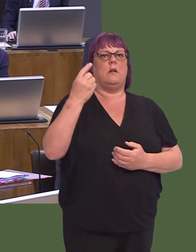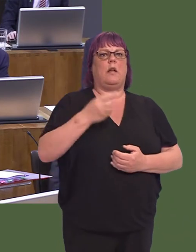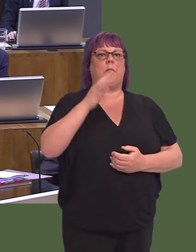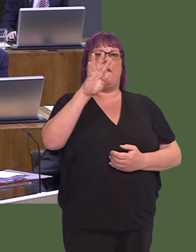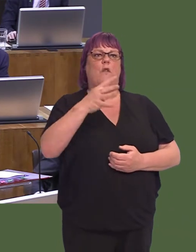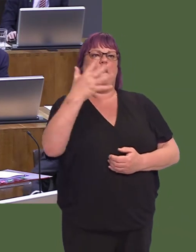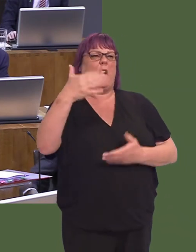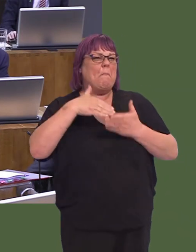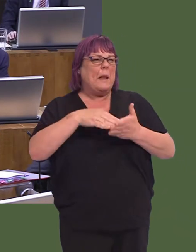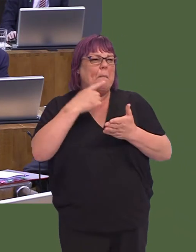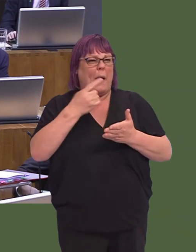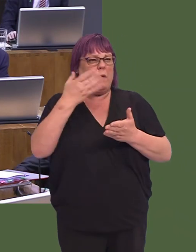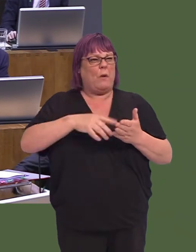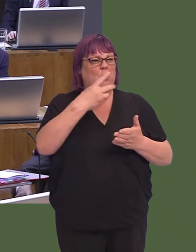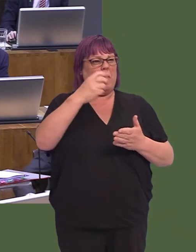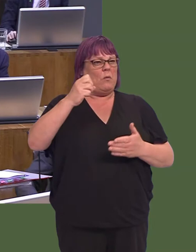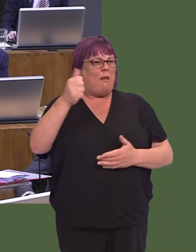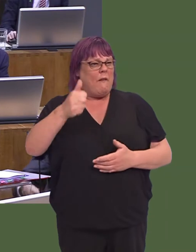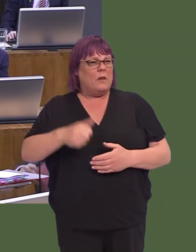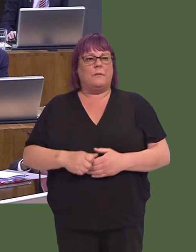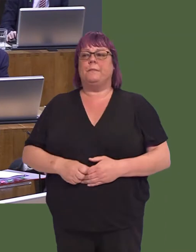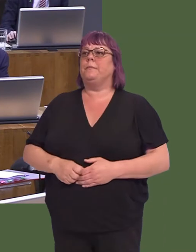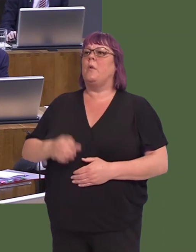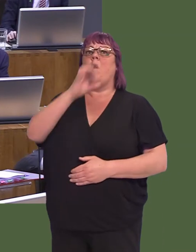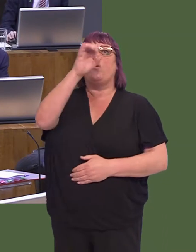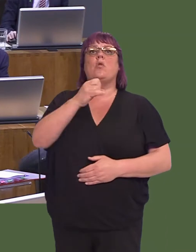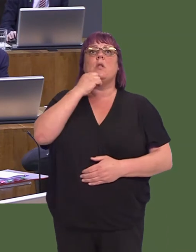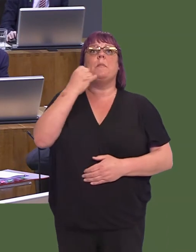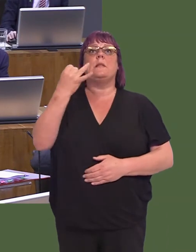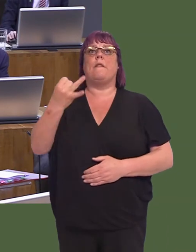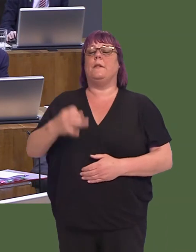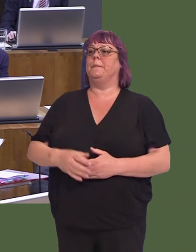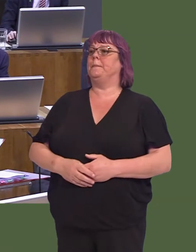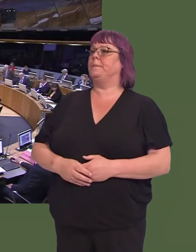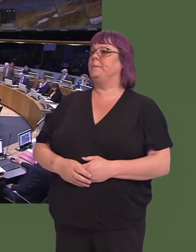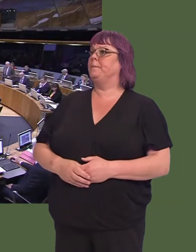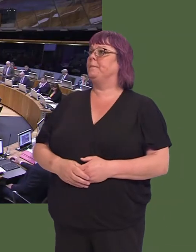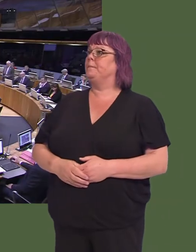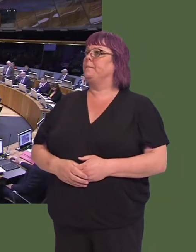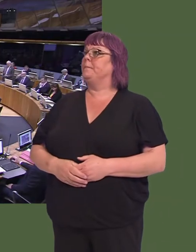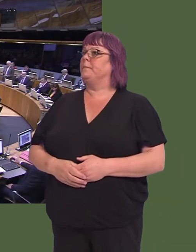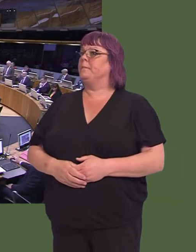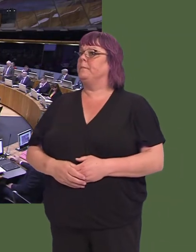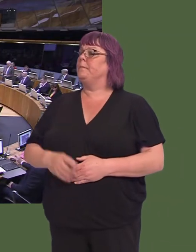vehicles since 2011 to almost £45 million. Neil Hamilton AM: 7.